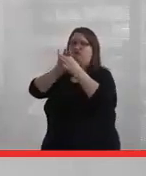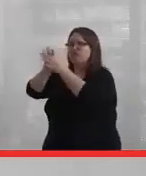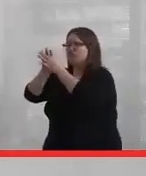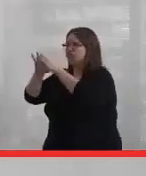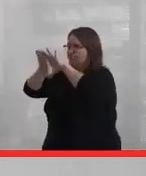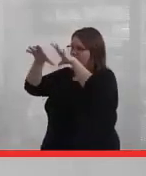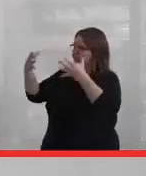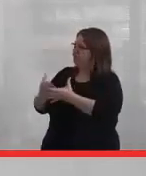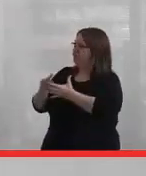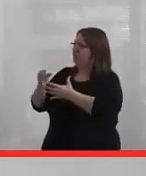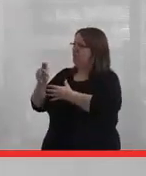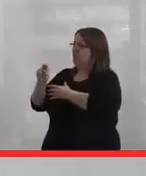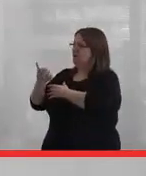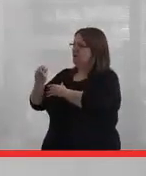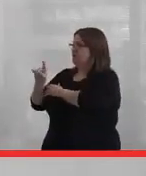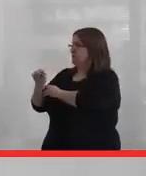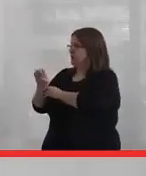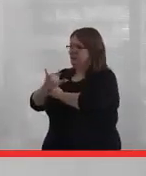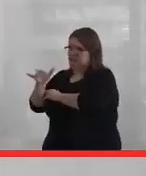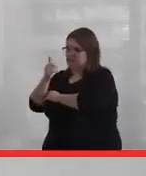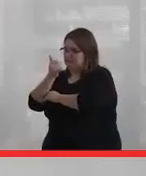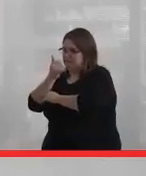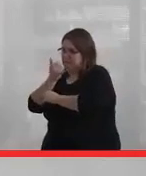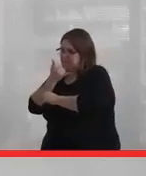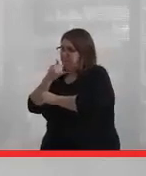with the [? Thami, ?] with native Hawaiians,